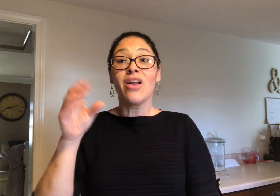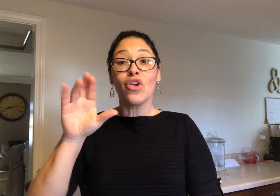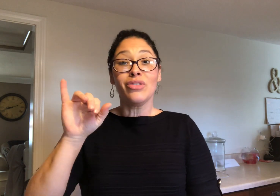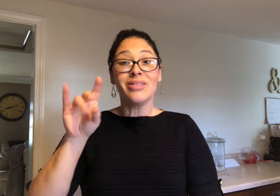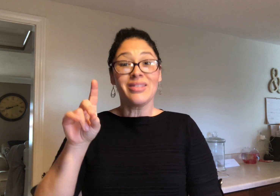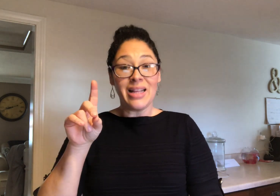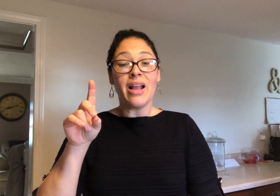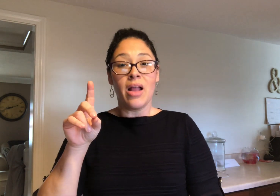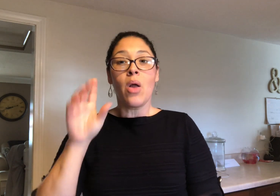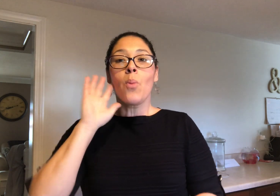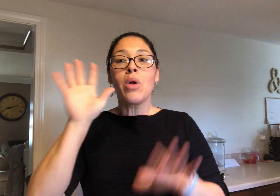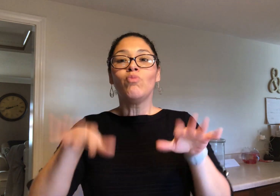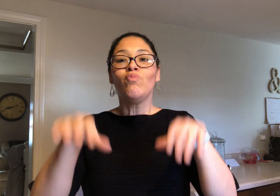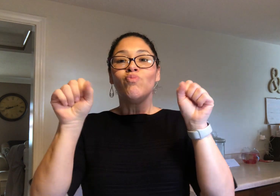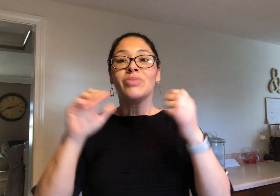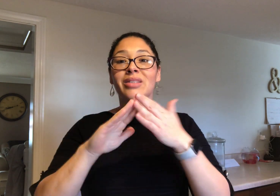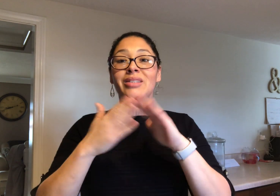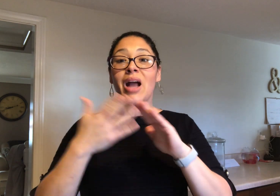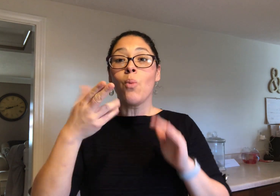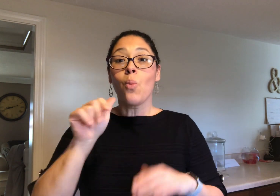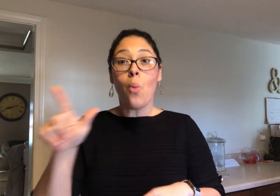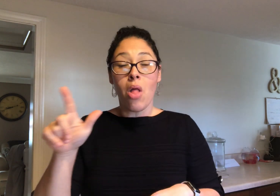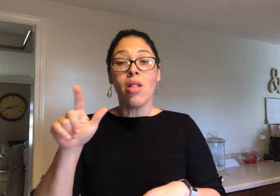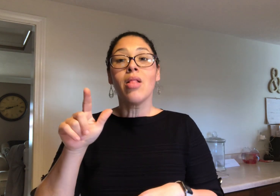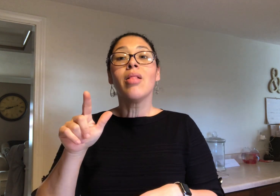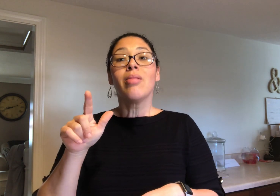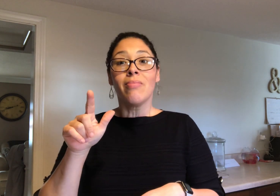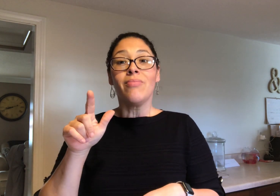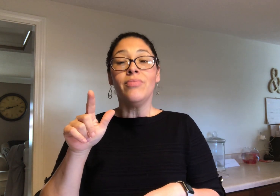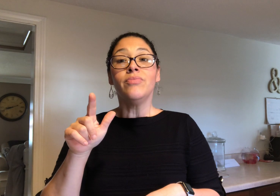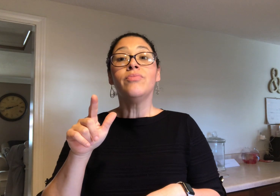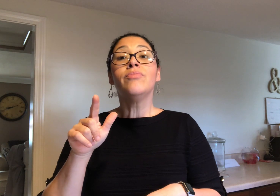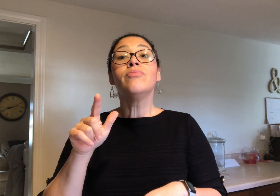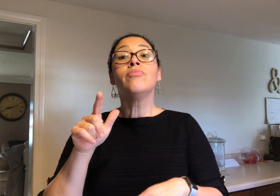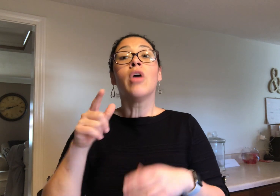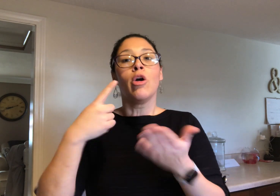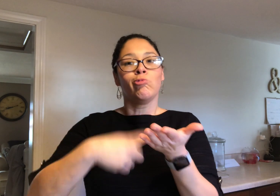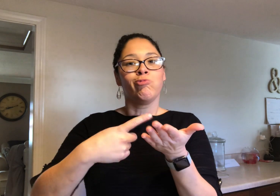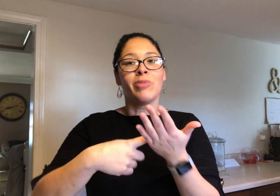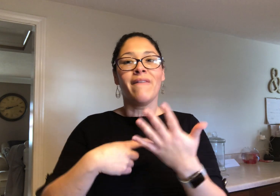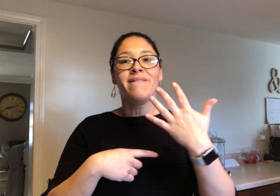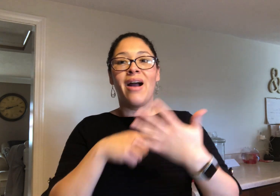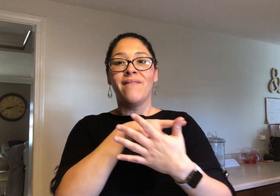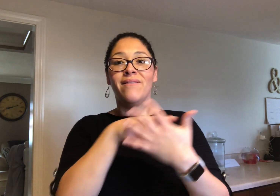CAD and CRID will host town hall meetings to discuss about five legislative proposals.